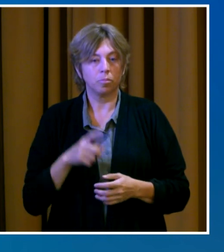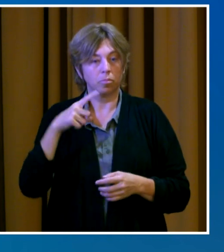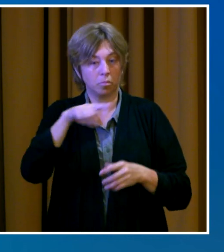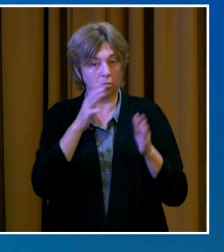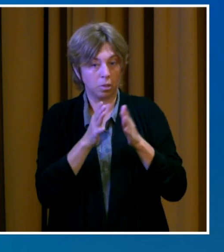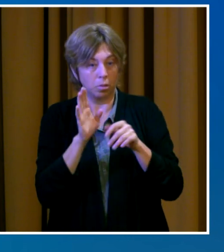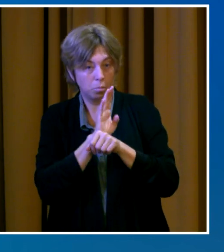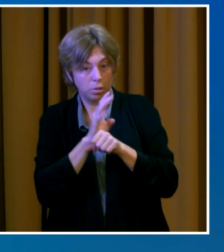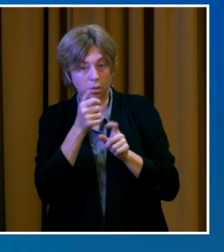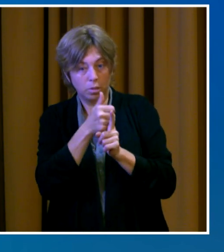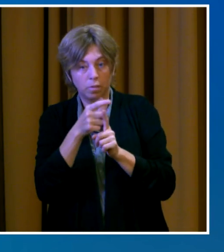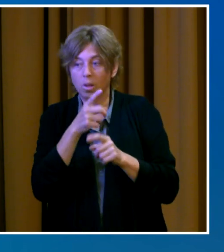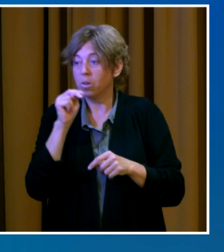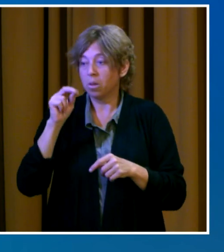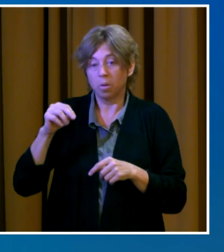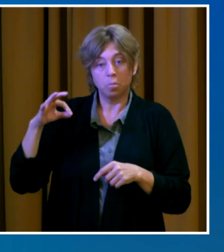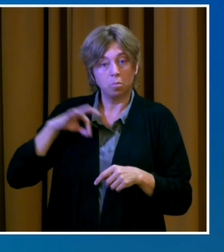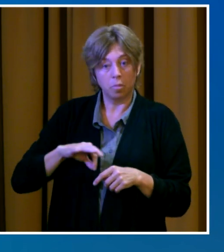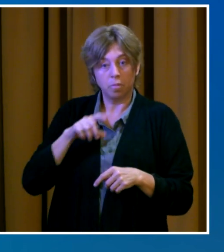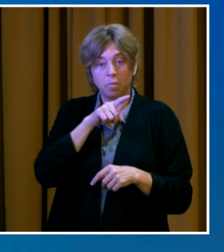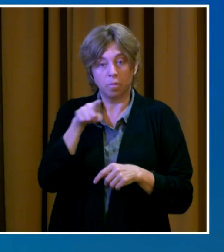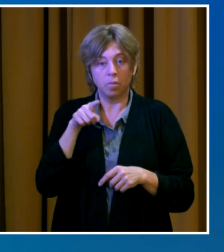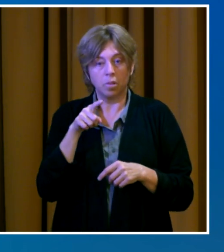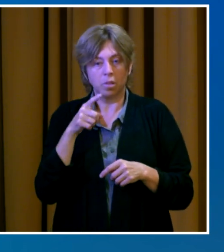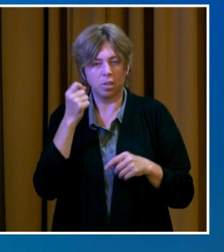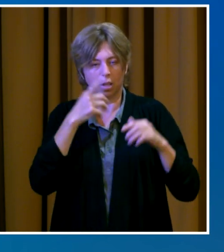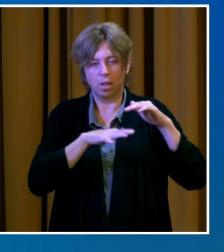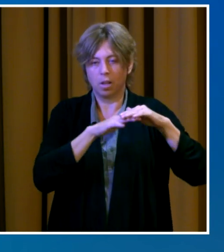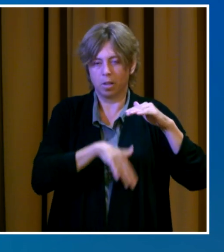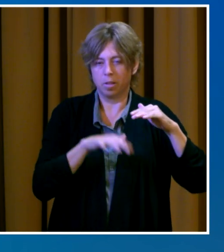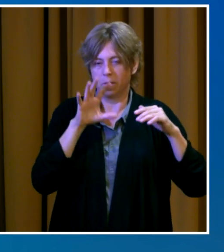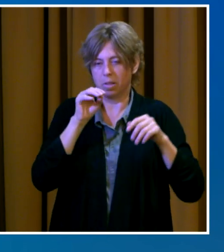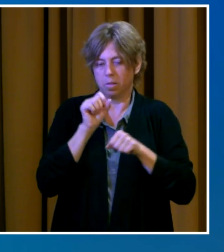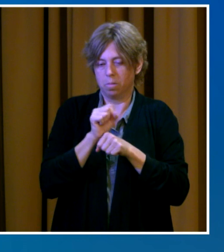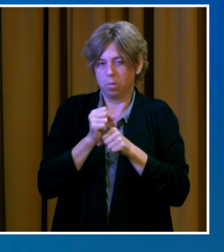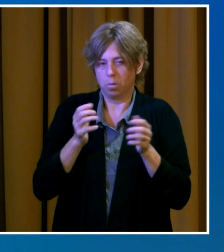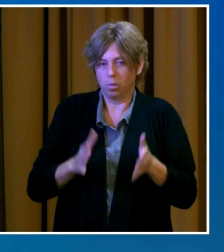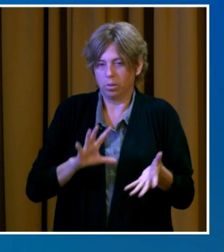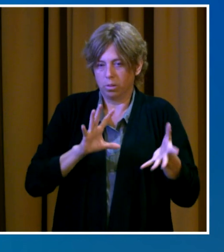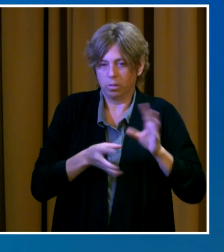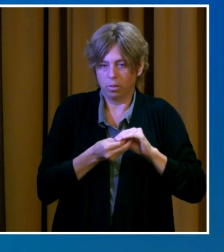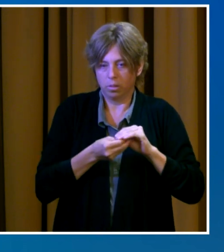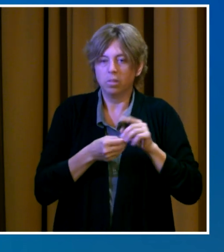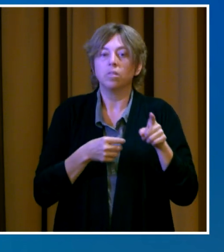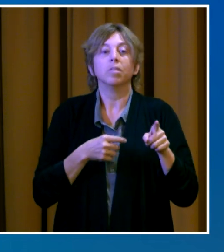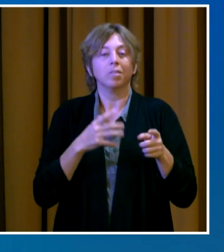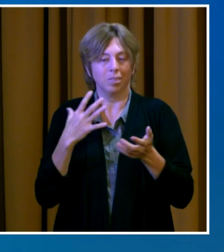employees, you can apply for a loan of up to $150,000 through